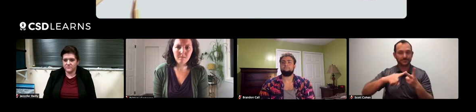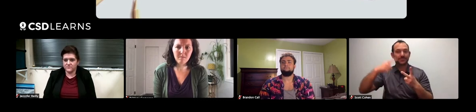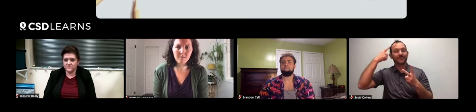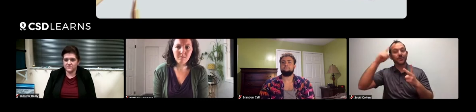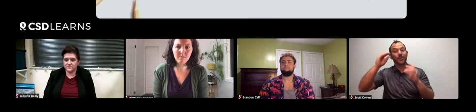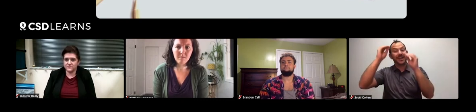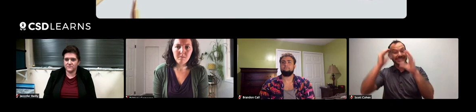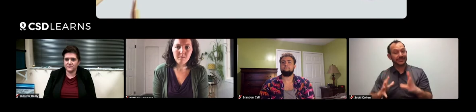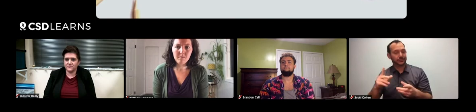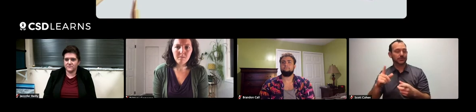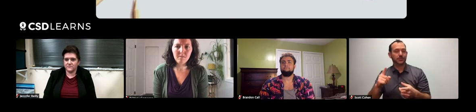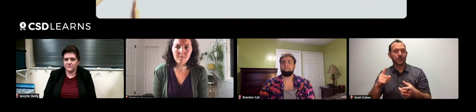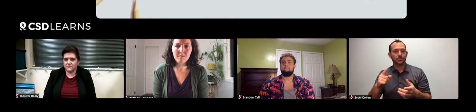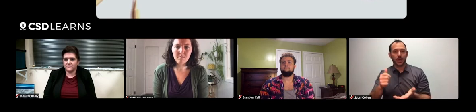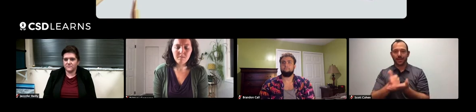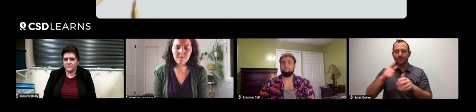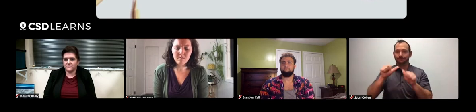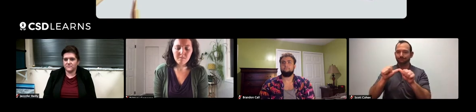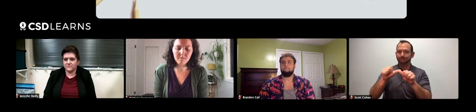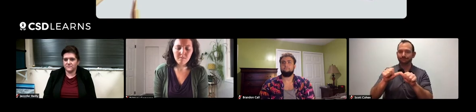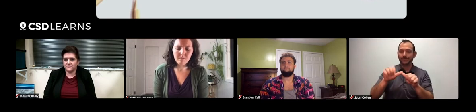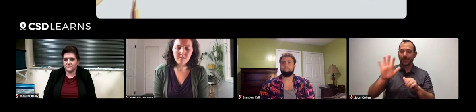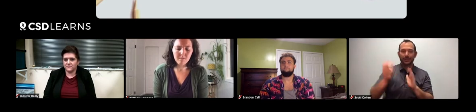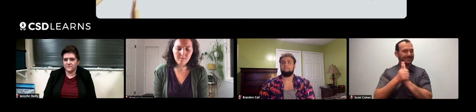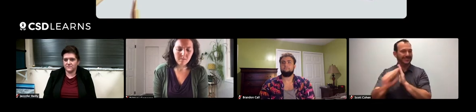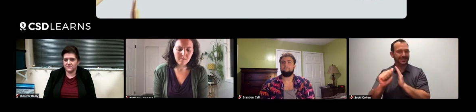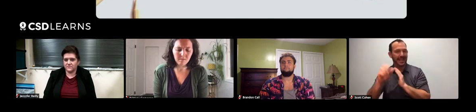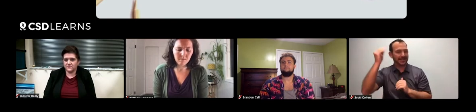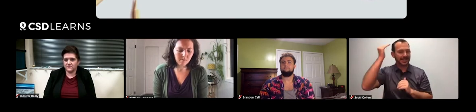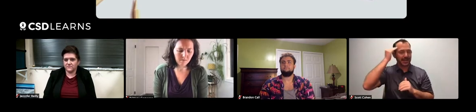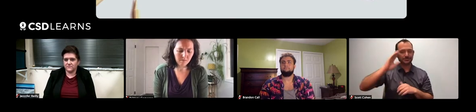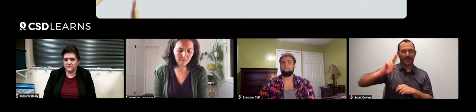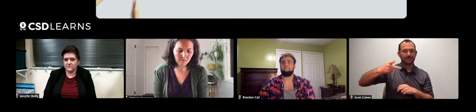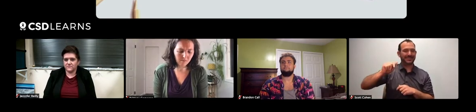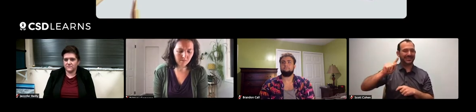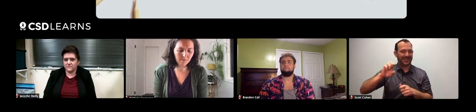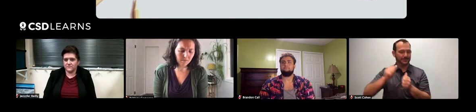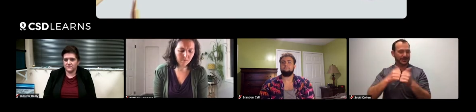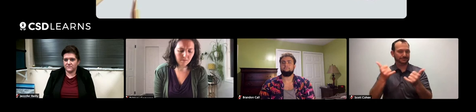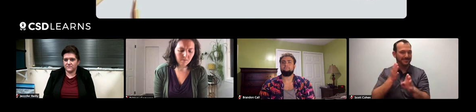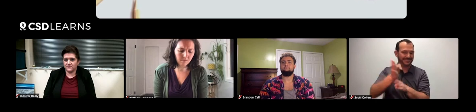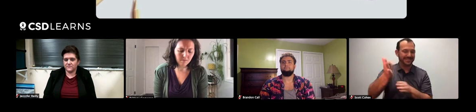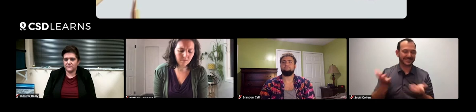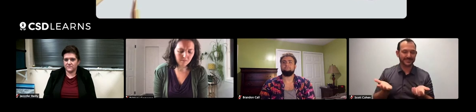What can teachers do to keep their skills and knowledge updated in the field nowadays?